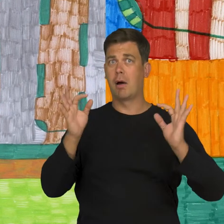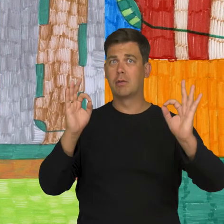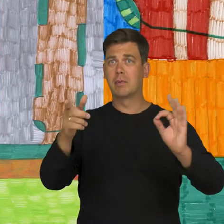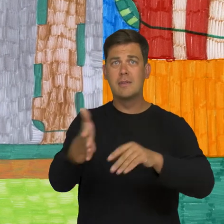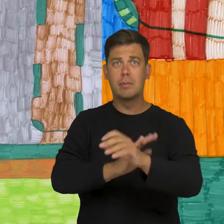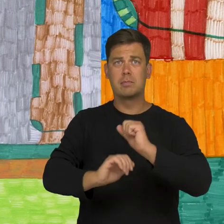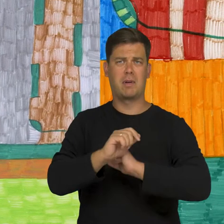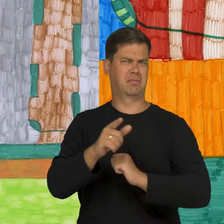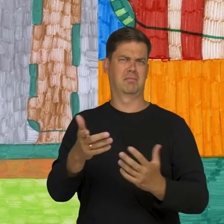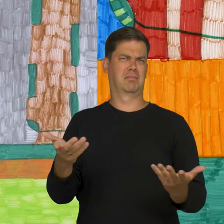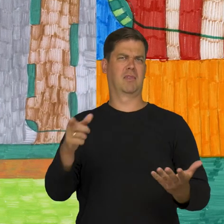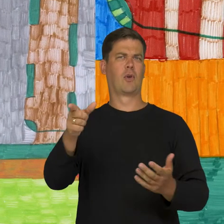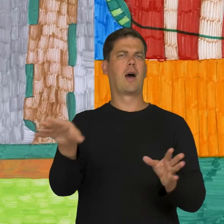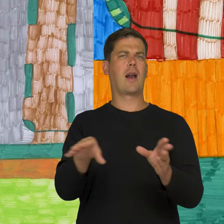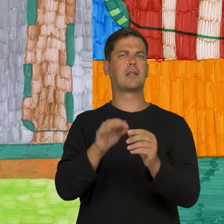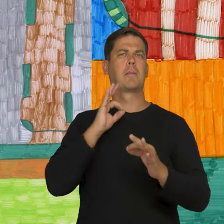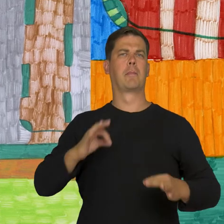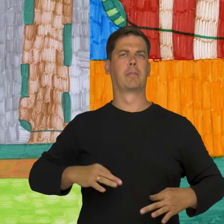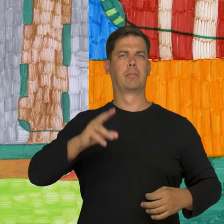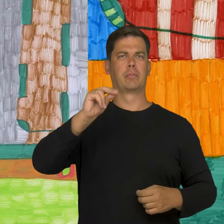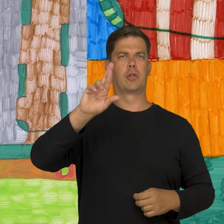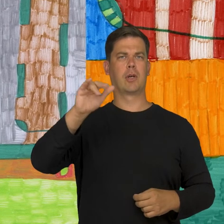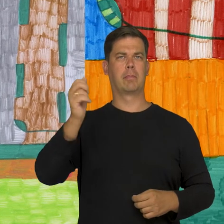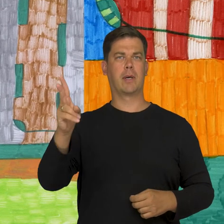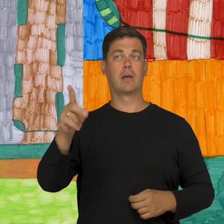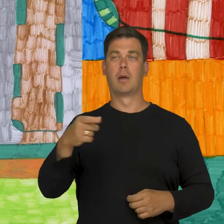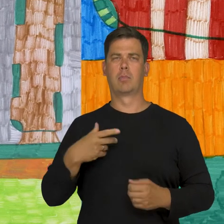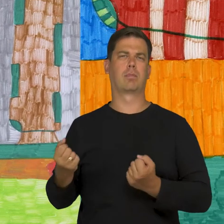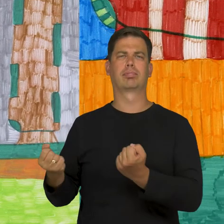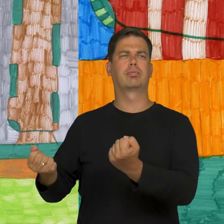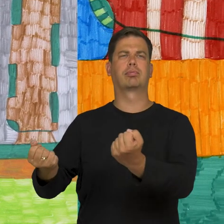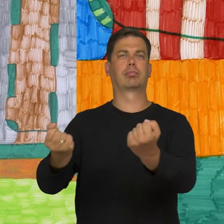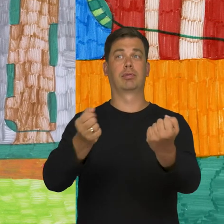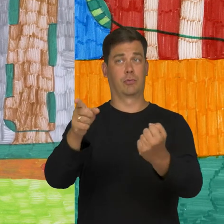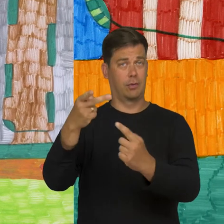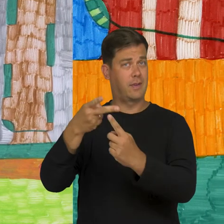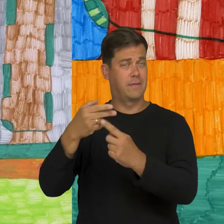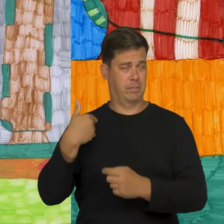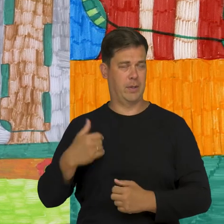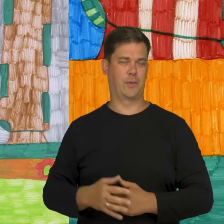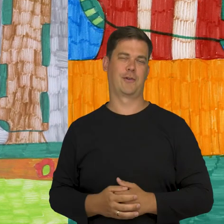They were doing great with their disability, with mister Przemek. They were traveling in a car on the road, on the TV.